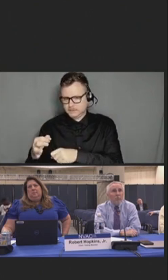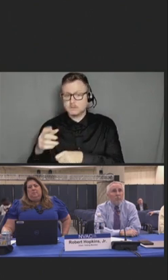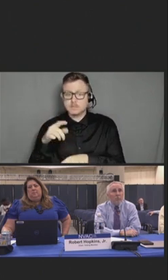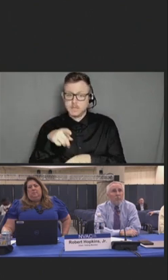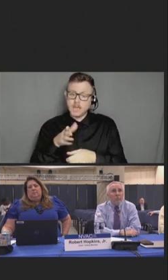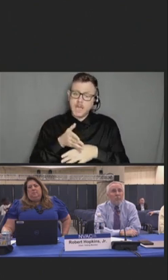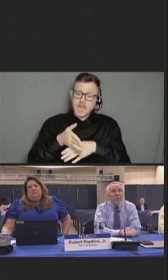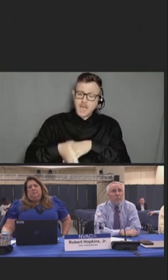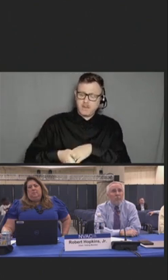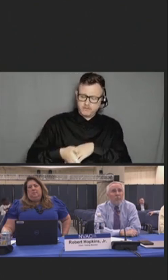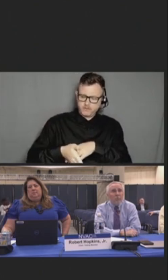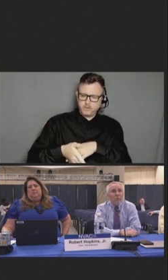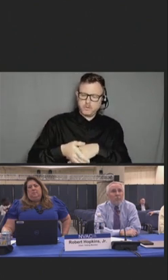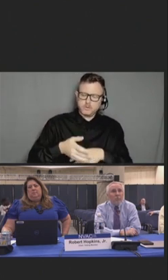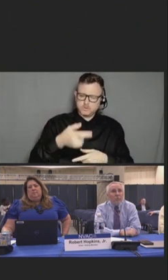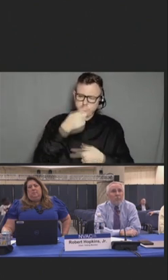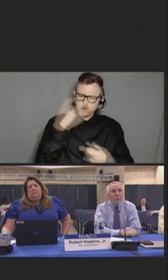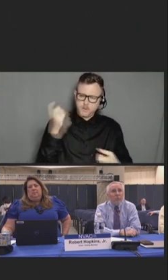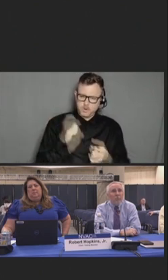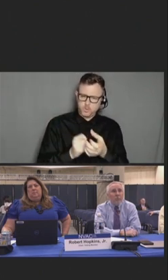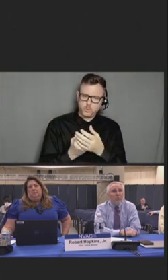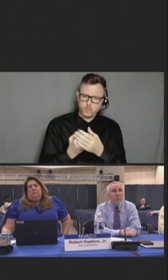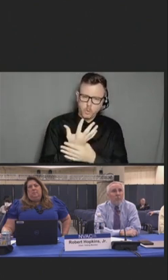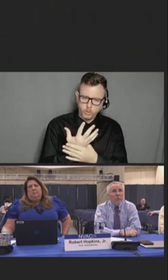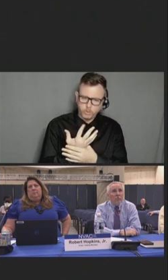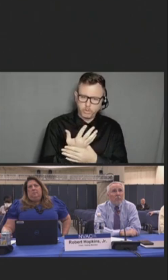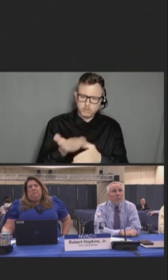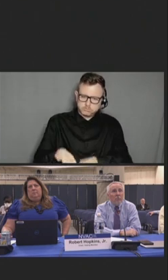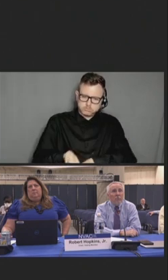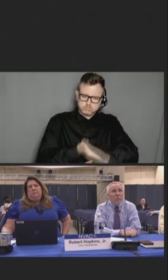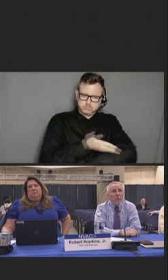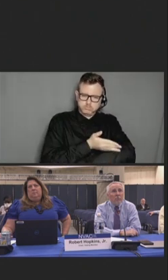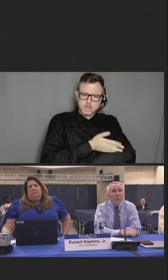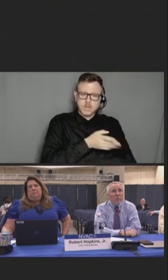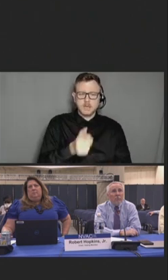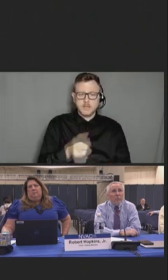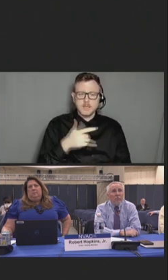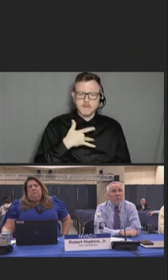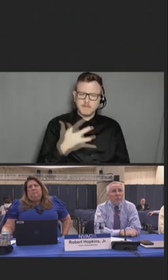Re-establishing feelings of safety, stability, and control may be necessary prerequisites